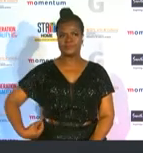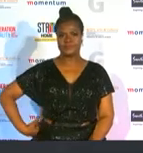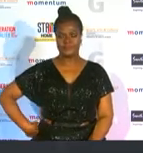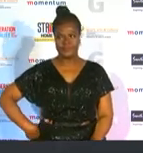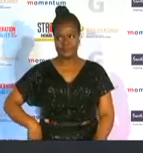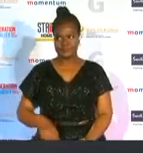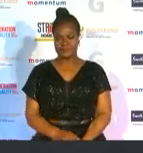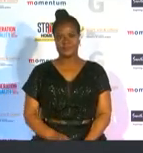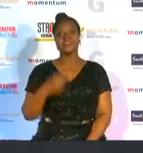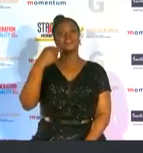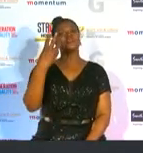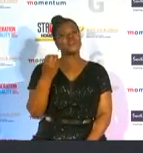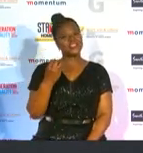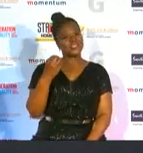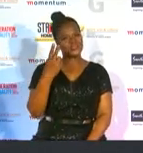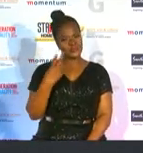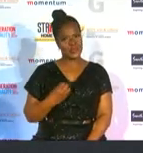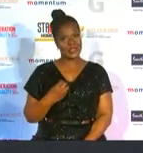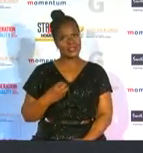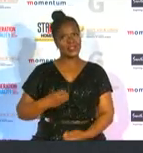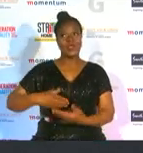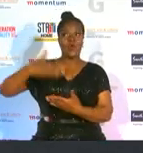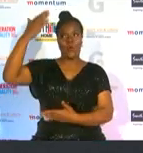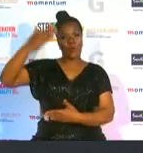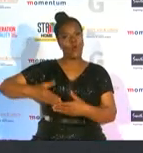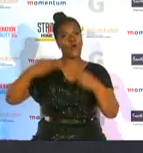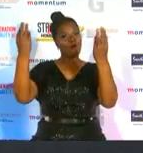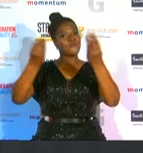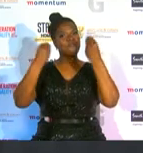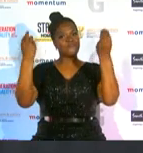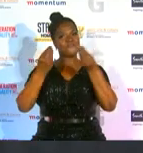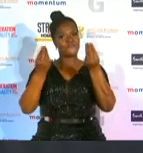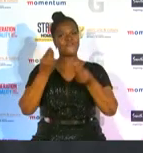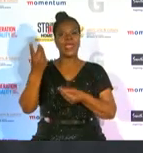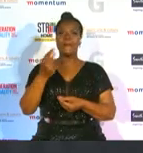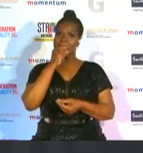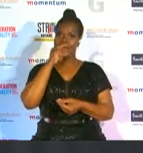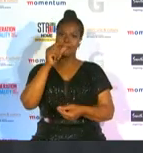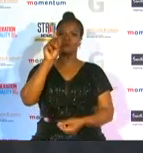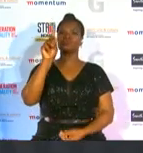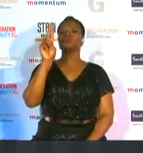the 2020 g-spot hall of fame inductee is du dum sane g-sport trustee